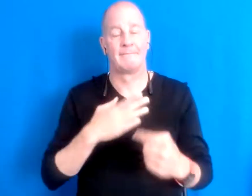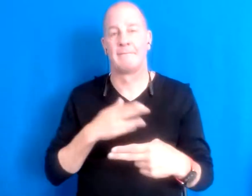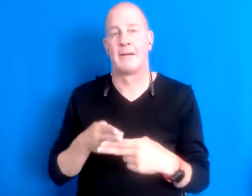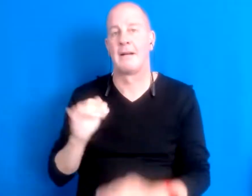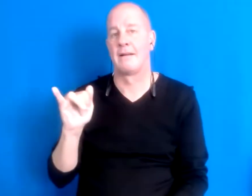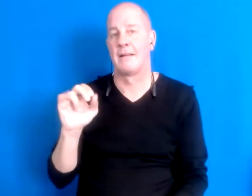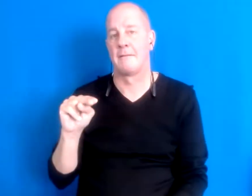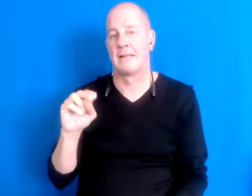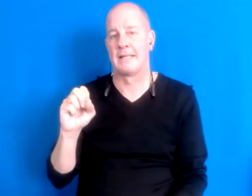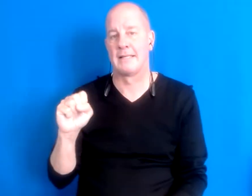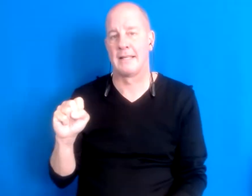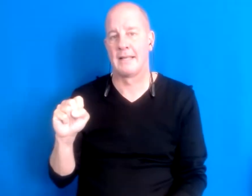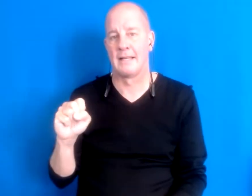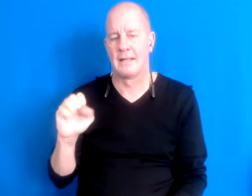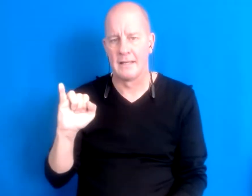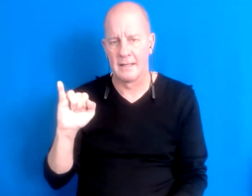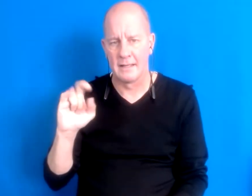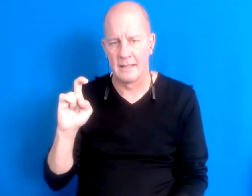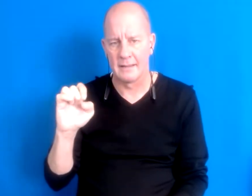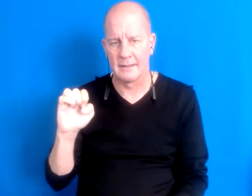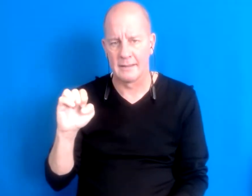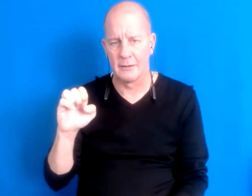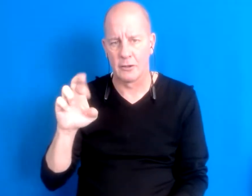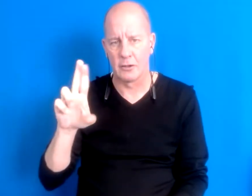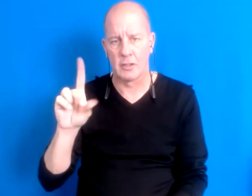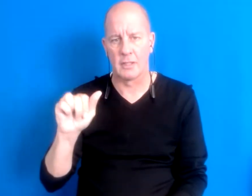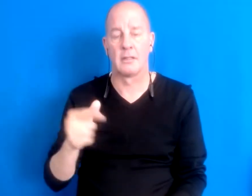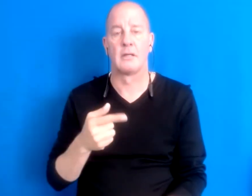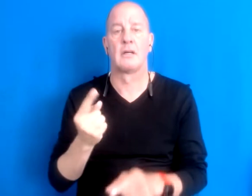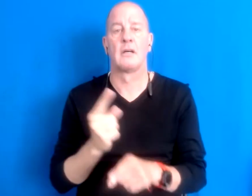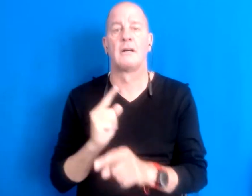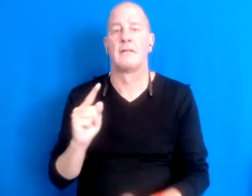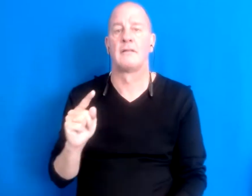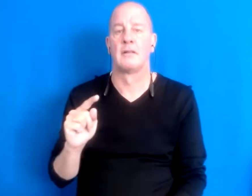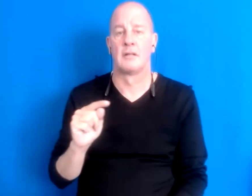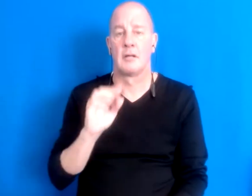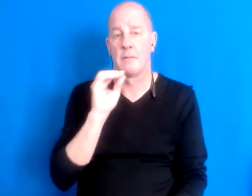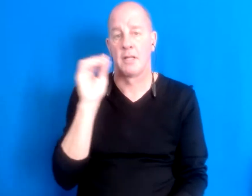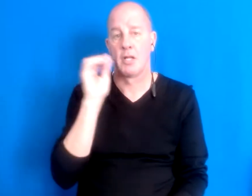15:53:25 And I'm coming to you from unseeded let Shaun Maloney territory here, also known